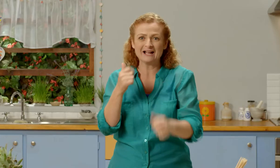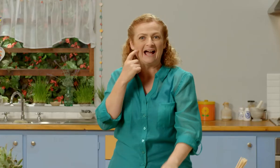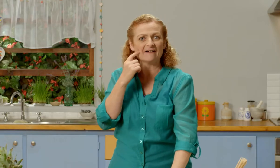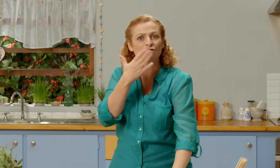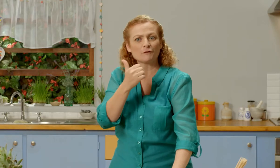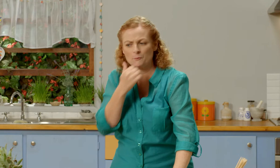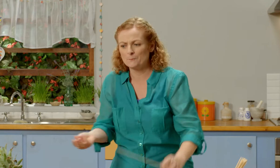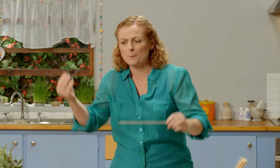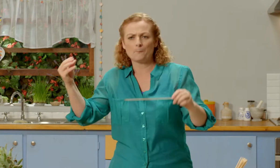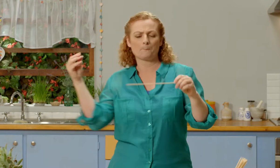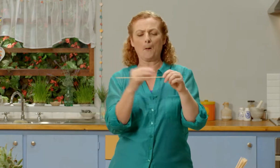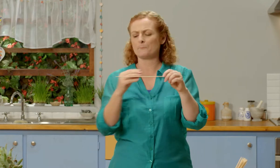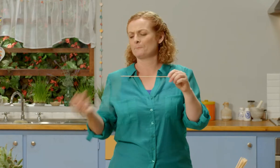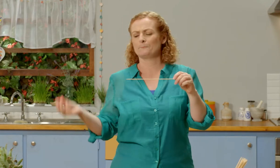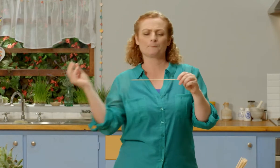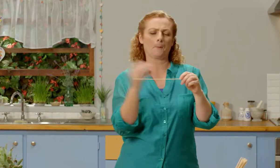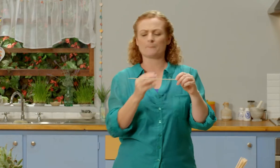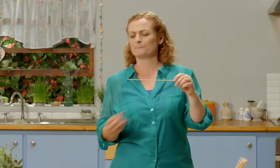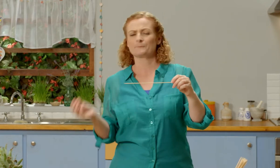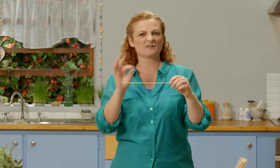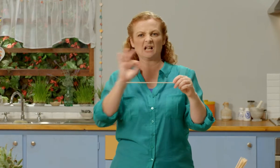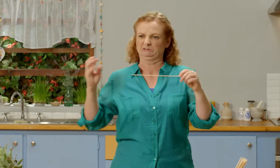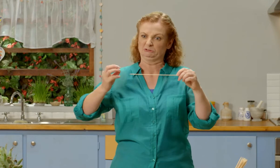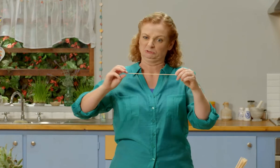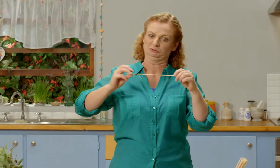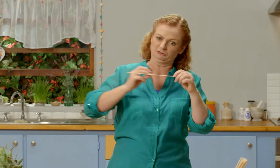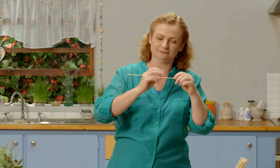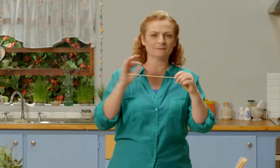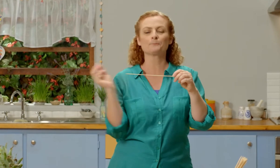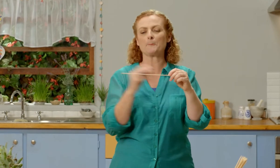That’s great because it makes it a lot easier to put the fruit on there.